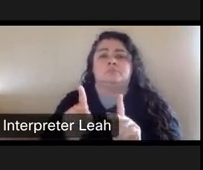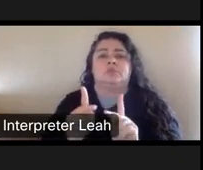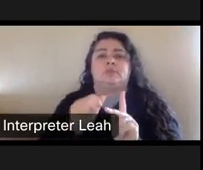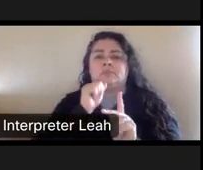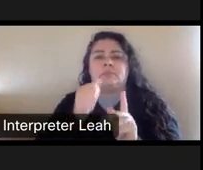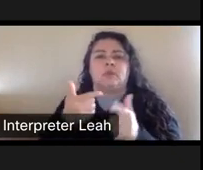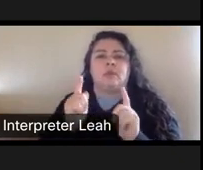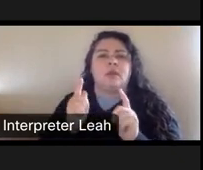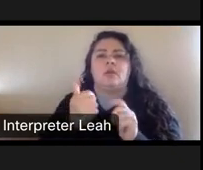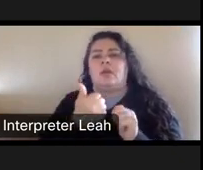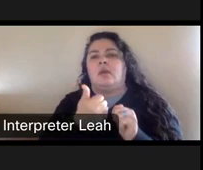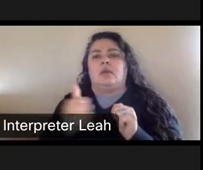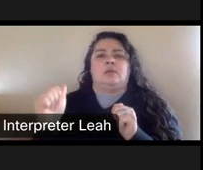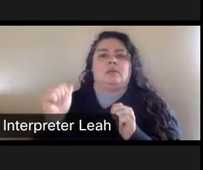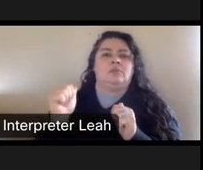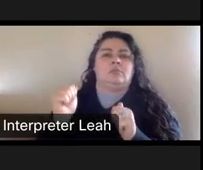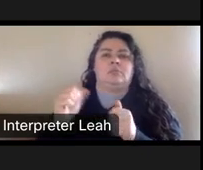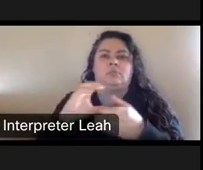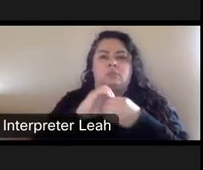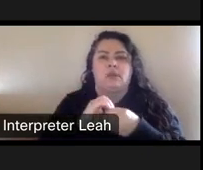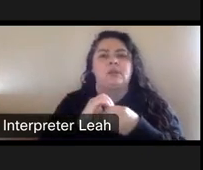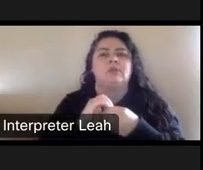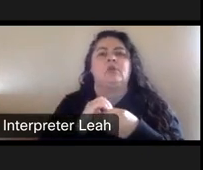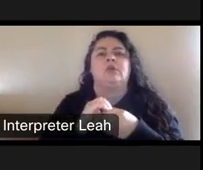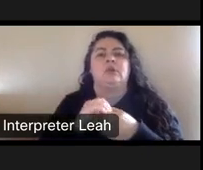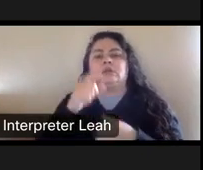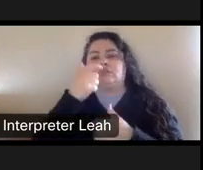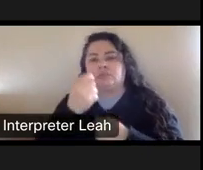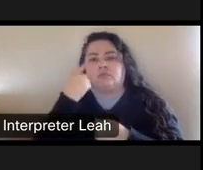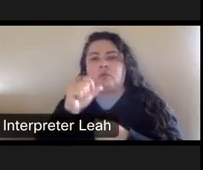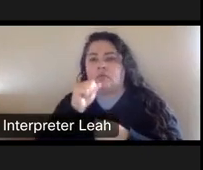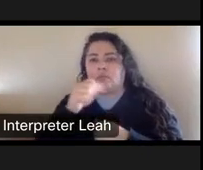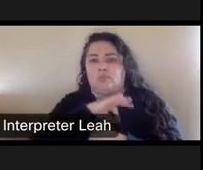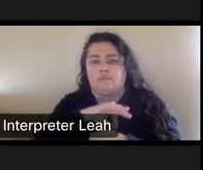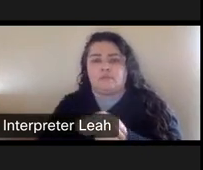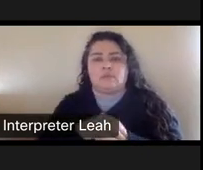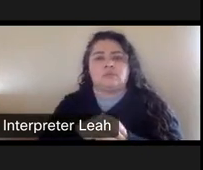Proprietary interest forced the nonprofit nor Mr. Kelly.